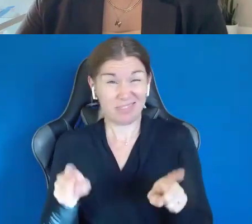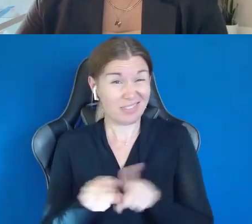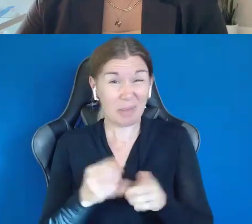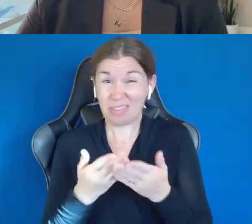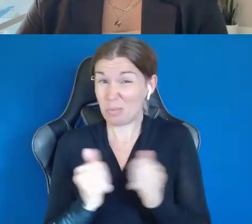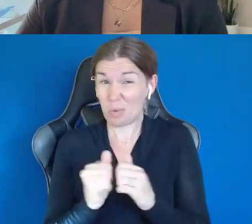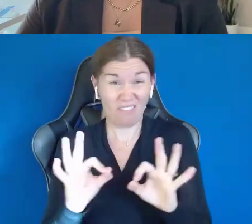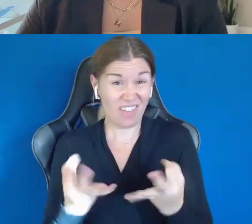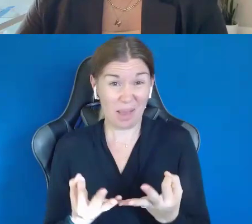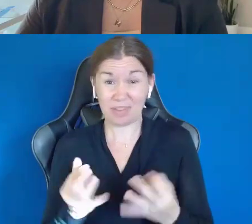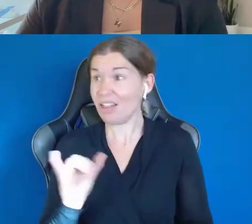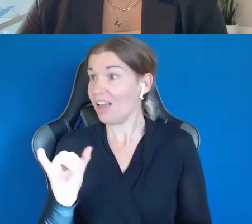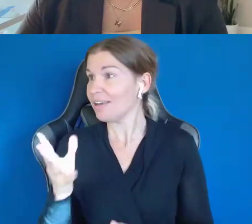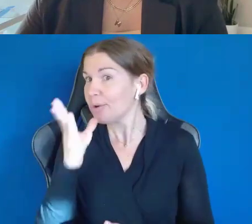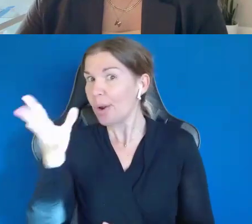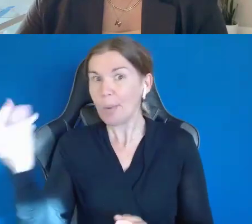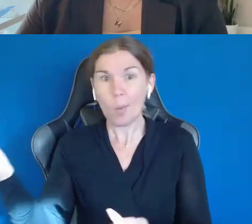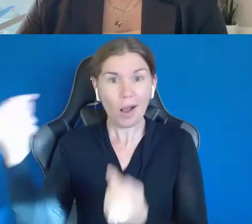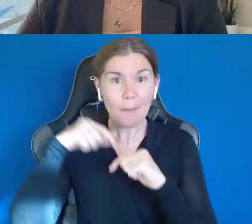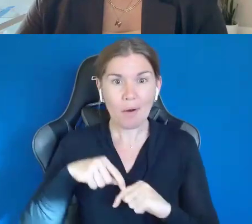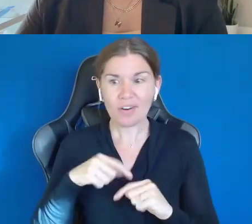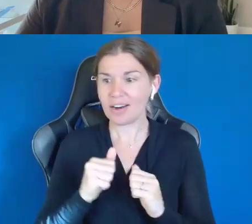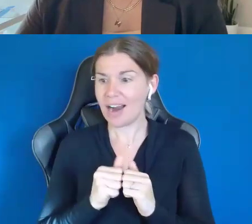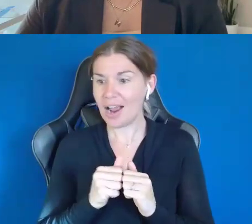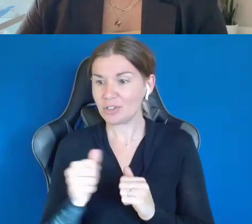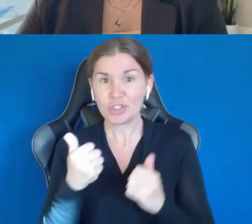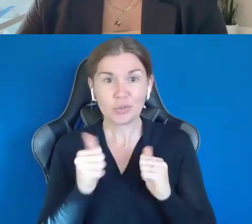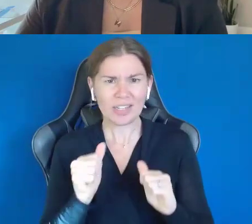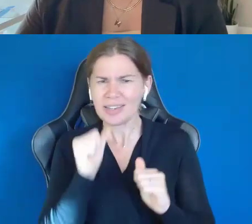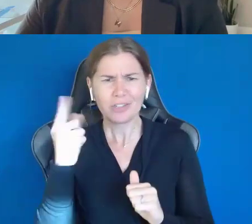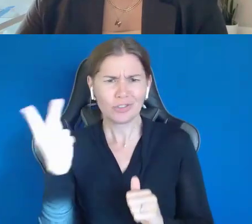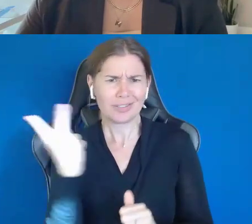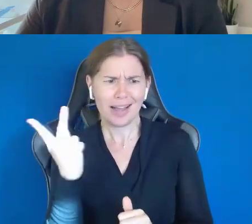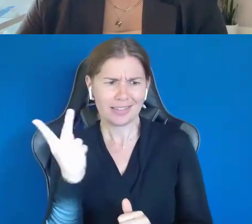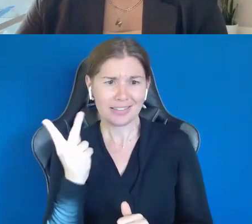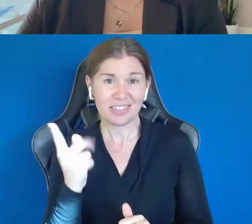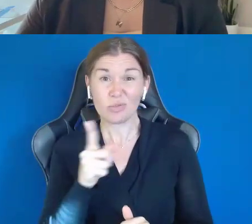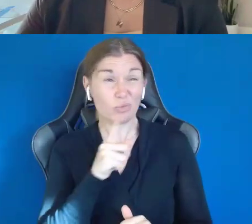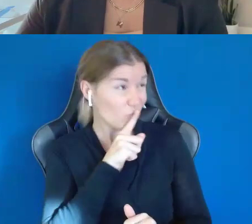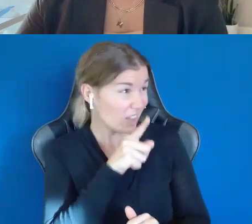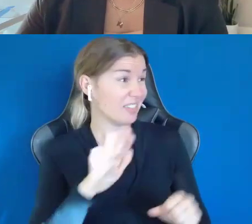We'll have grandmother come over. How does she try? You know, it's not just us. It's our entire family.